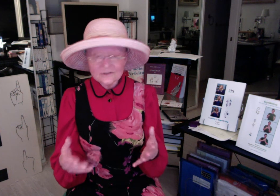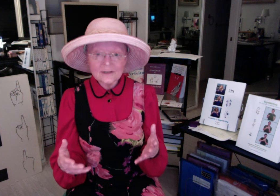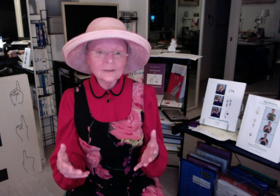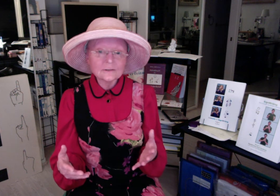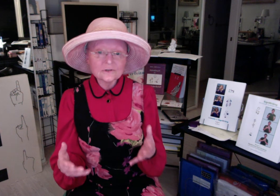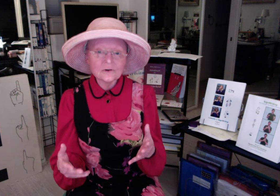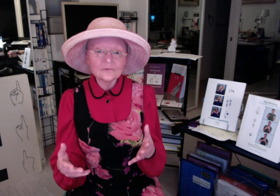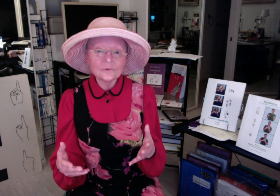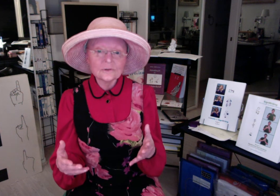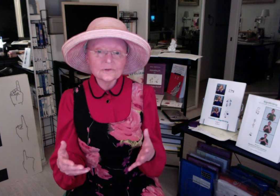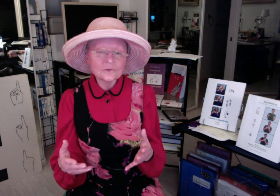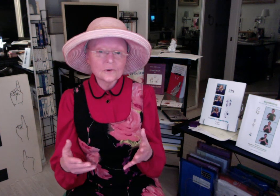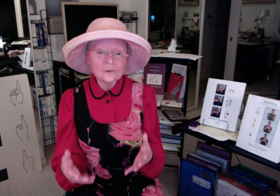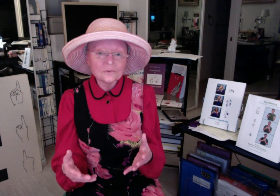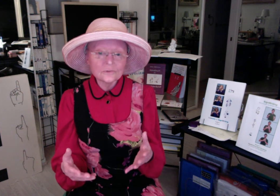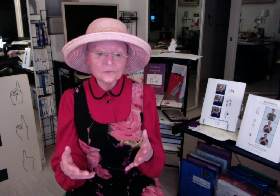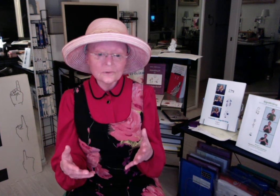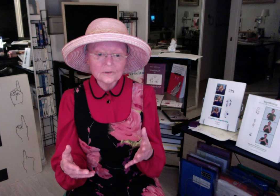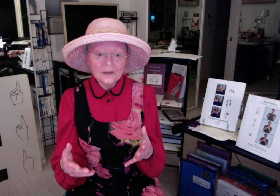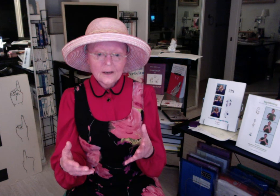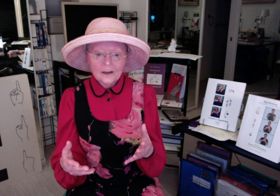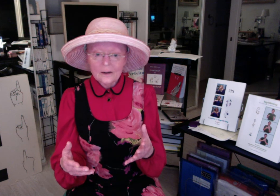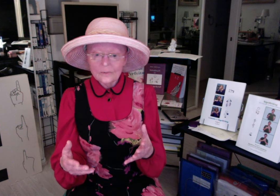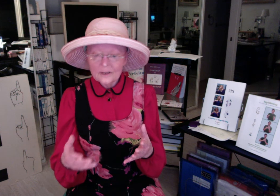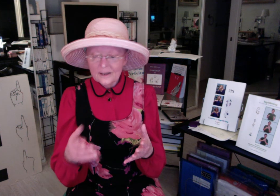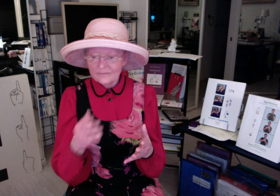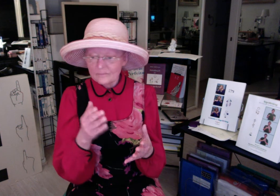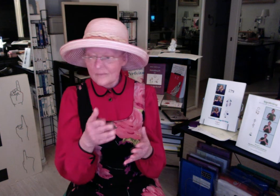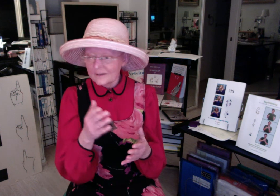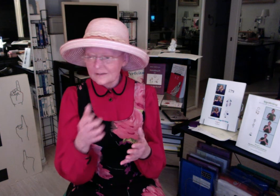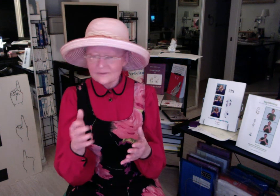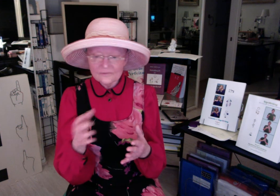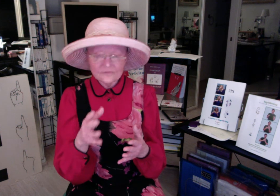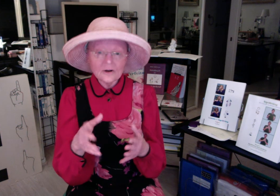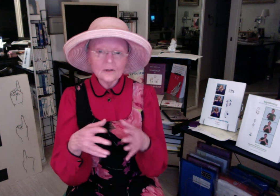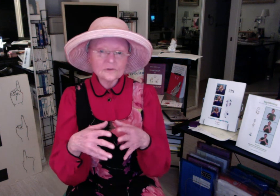software that's used all over the world. We have many different files available